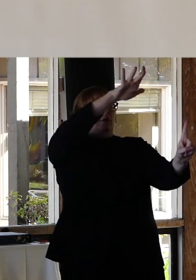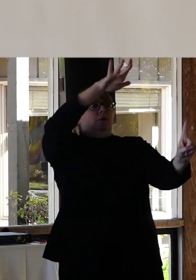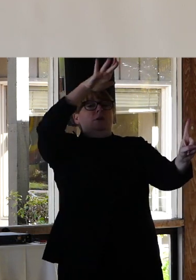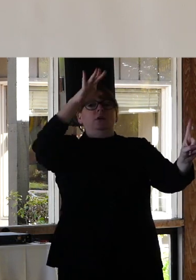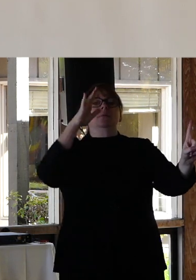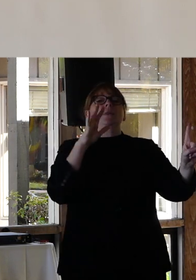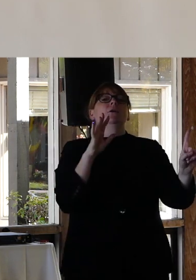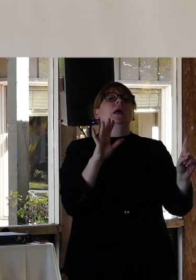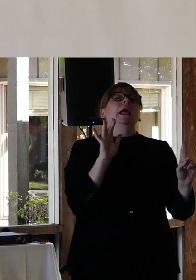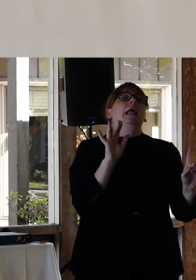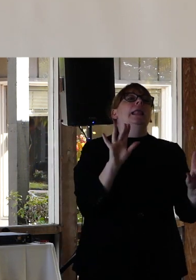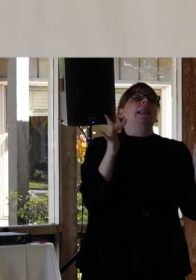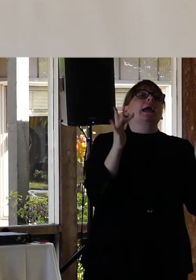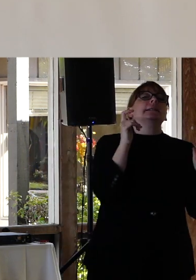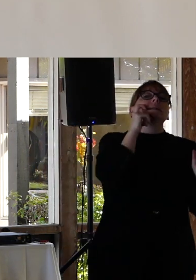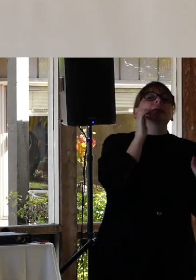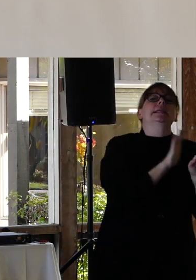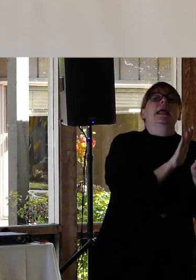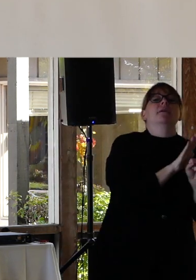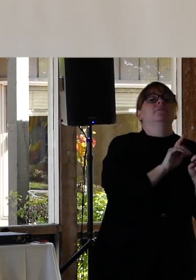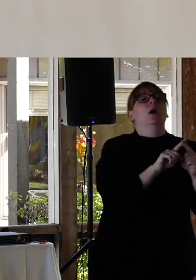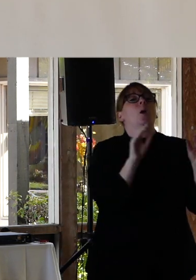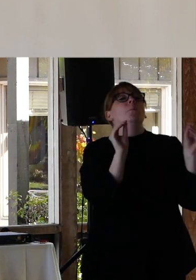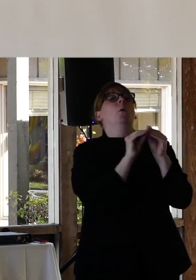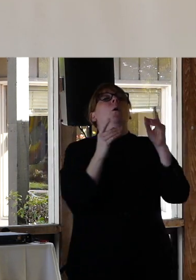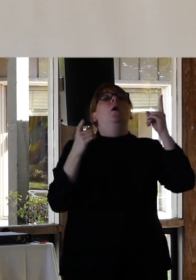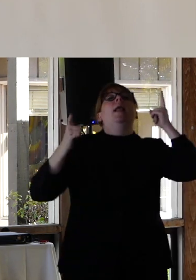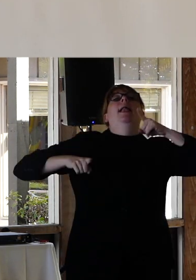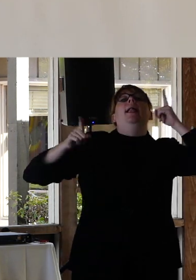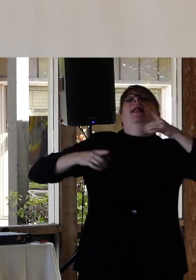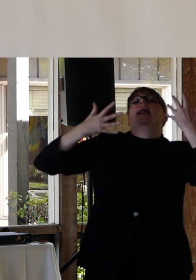enough and whitewashed enough and into respectability politics enough that